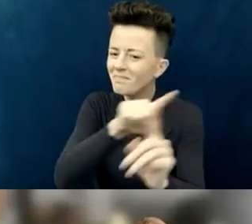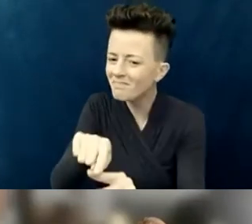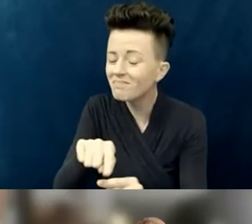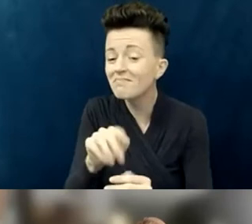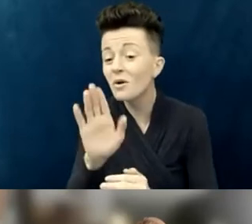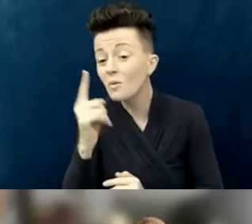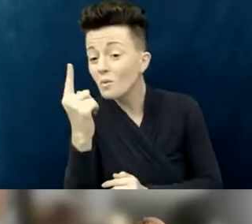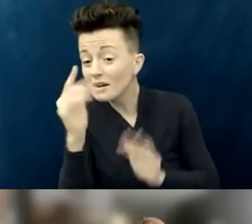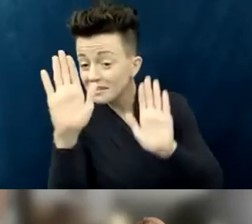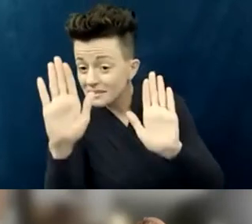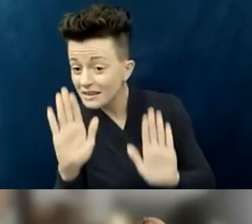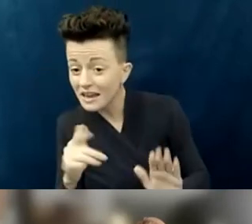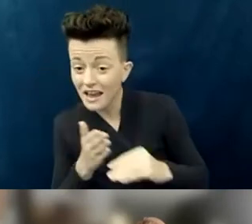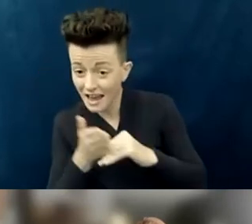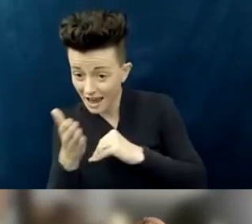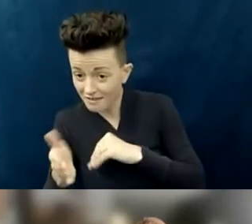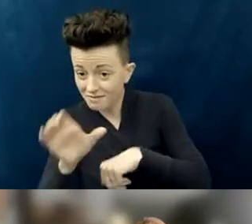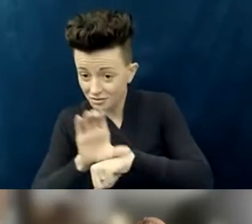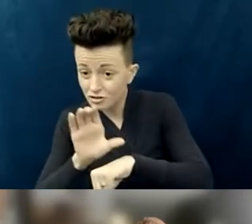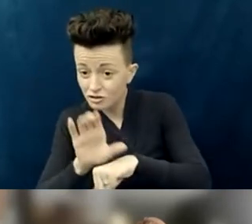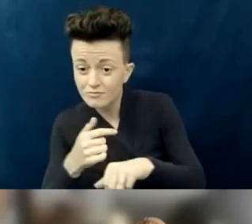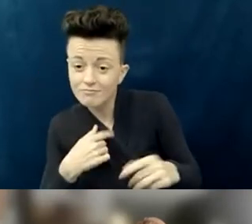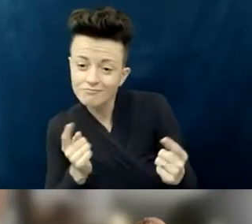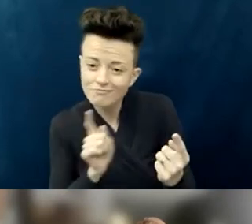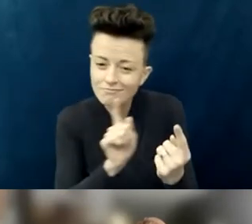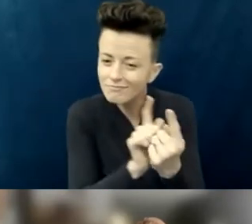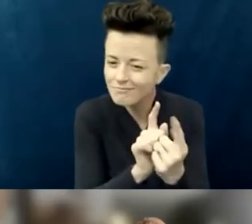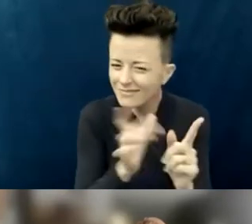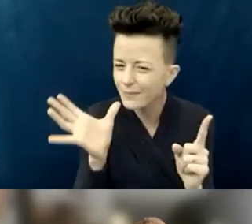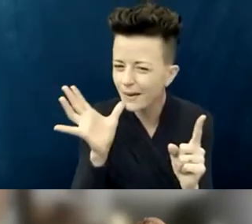"I would love for there to be a way where the kids